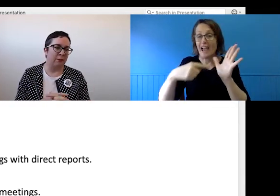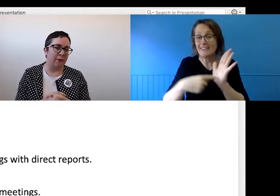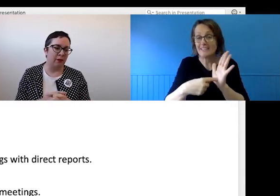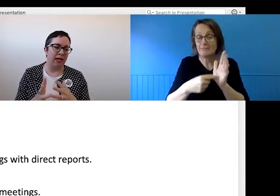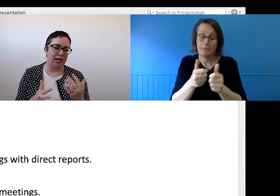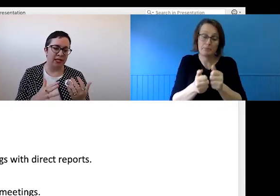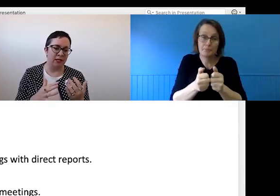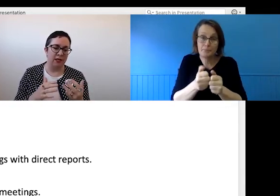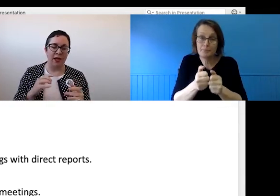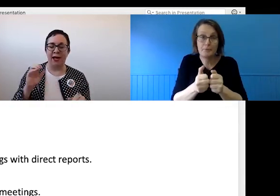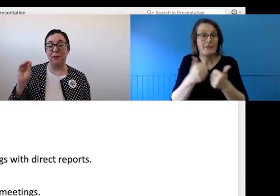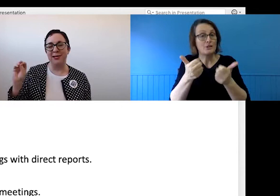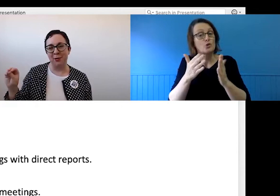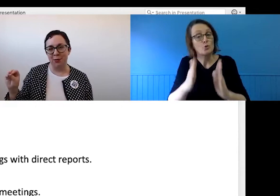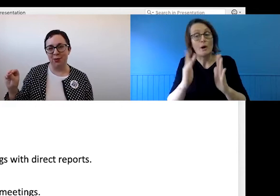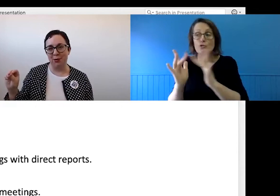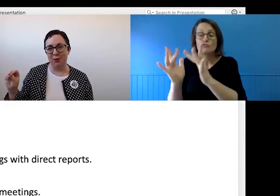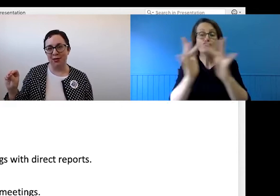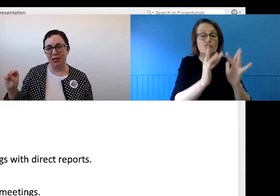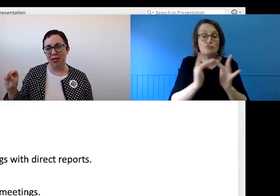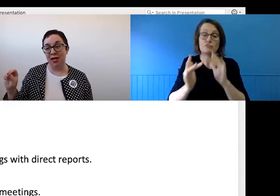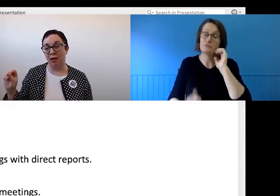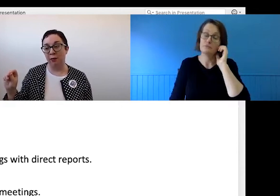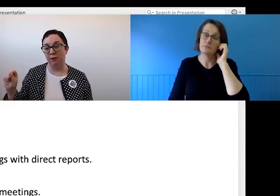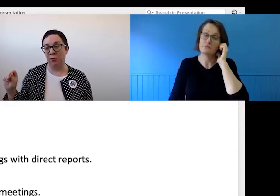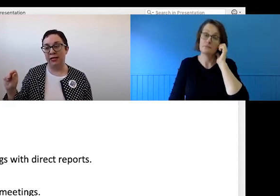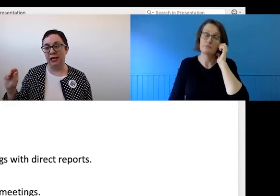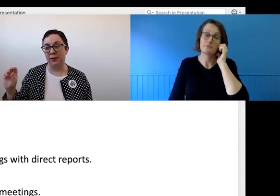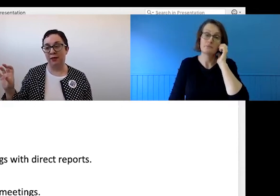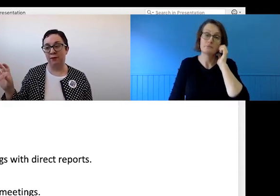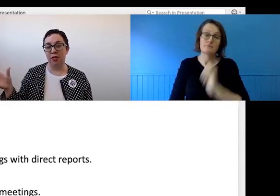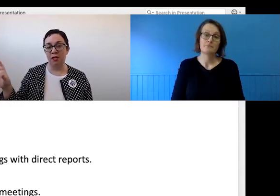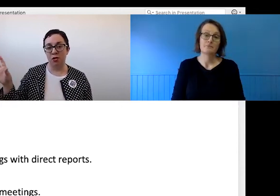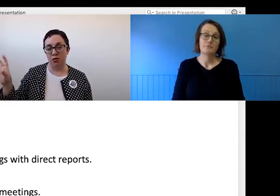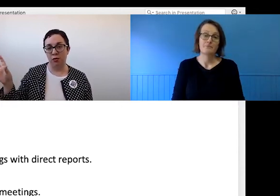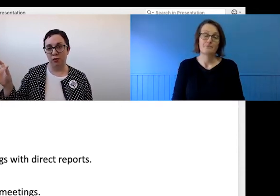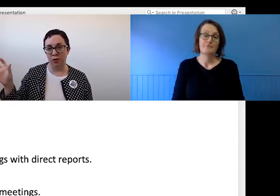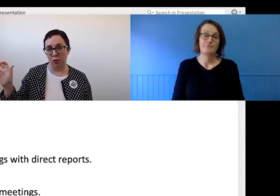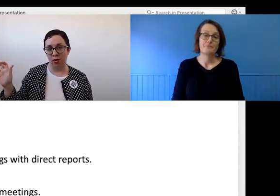people connected but to also, it can help avoid keeping social non-work